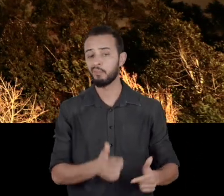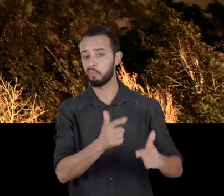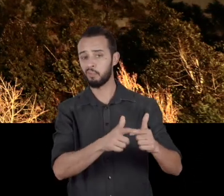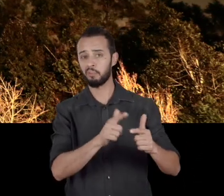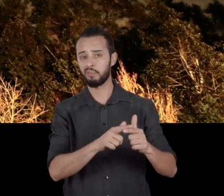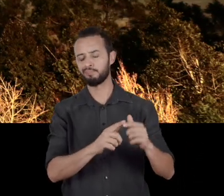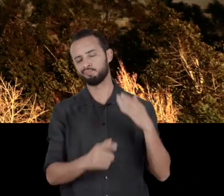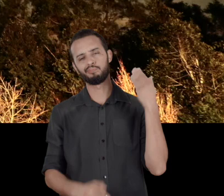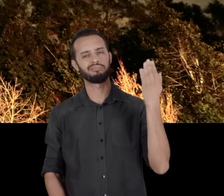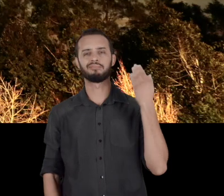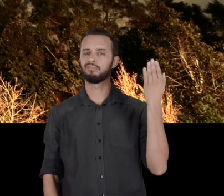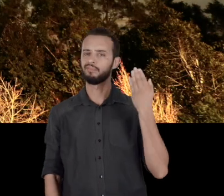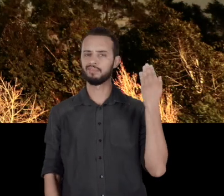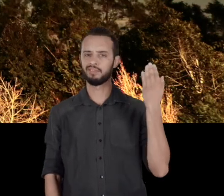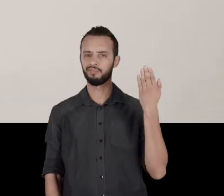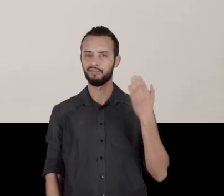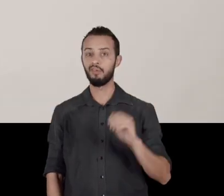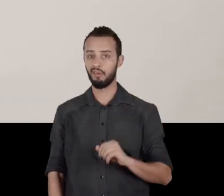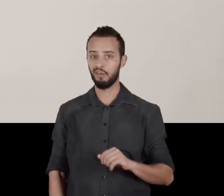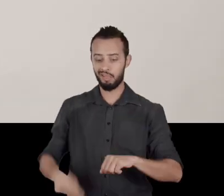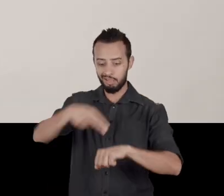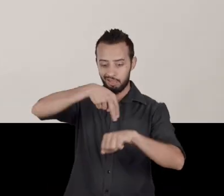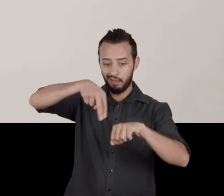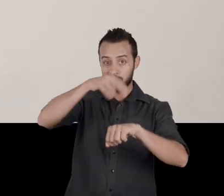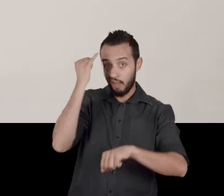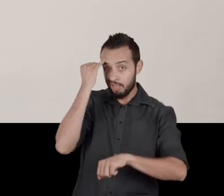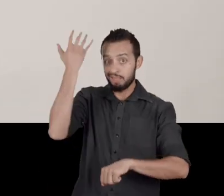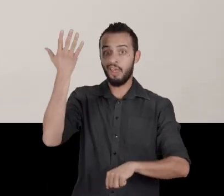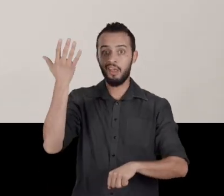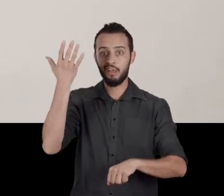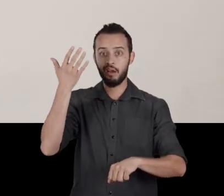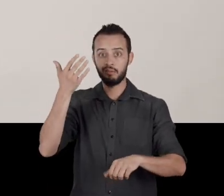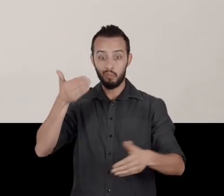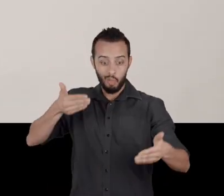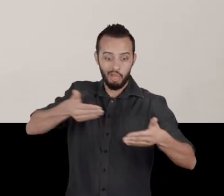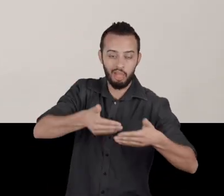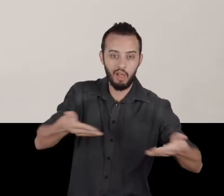The problem is that this isn't possible, the idea of a nation is quite recent.